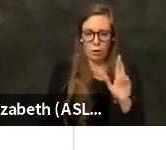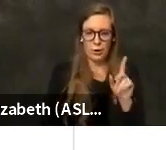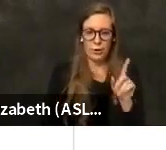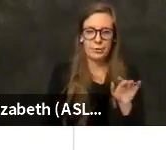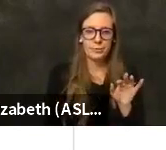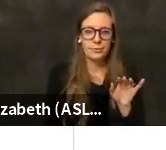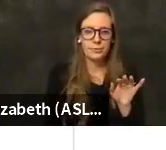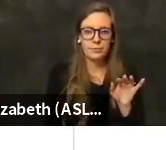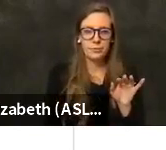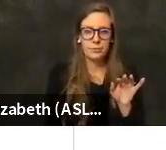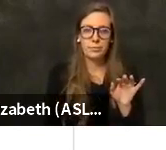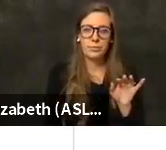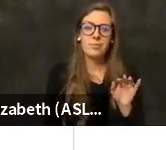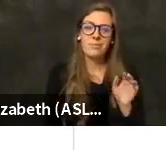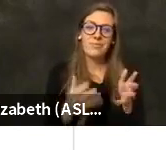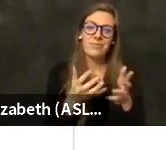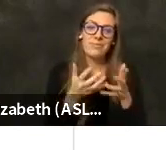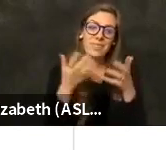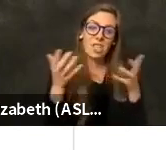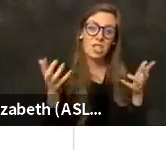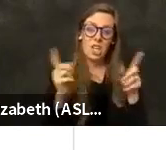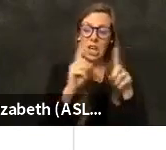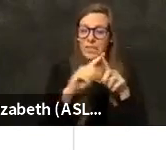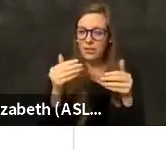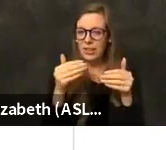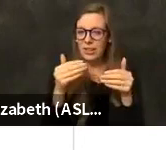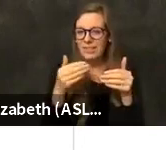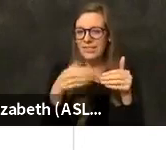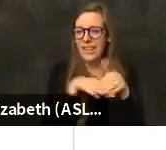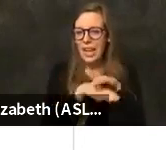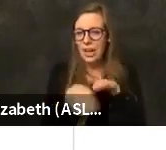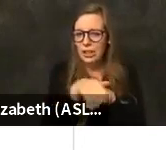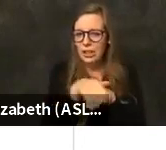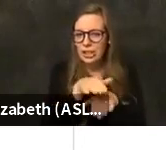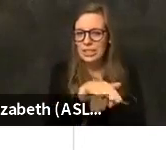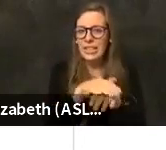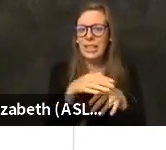that there is lots of different players involved in getting the county vaccinated.